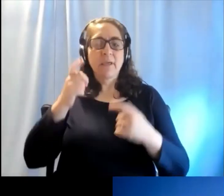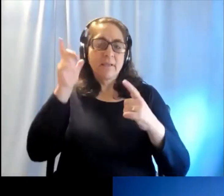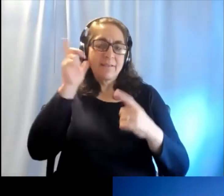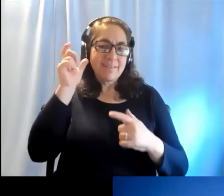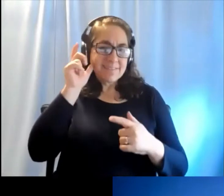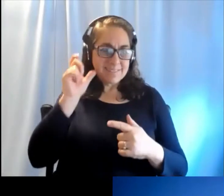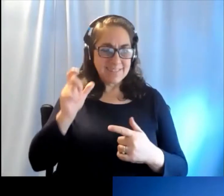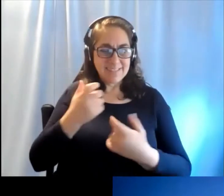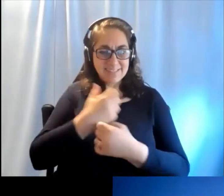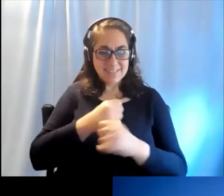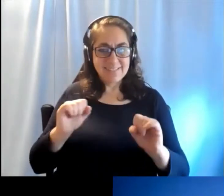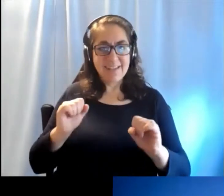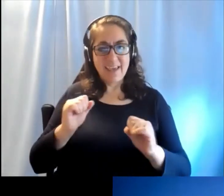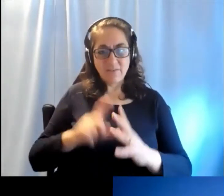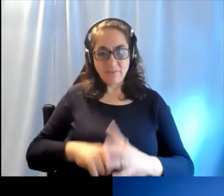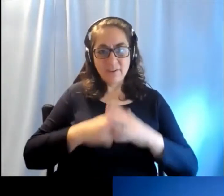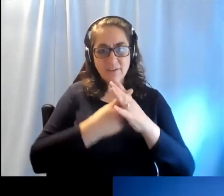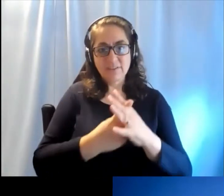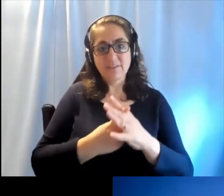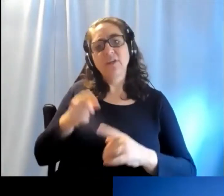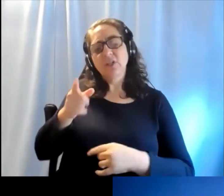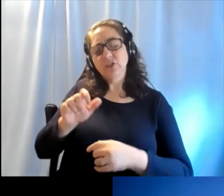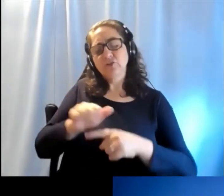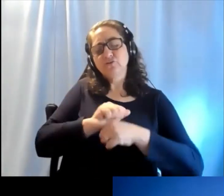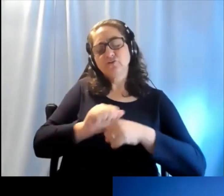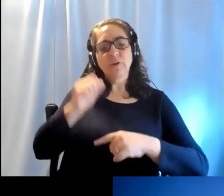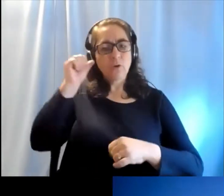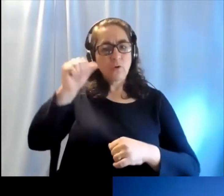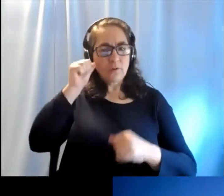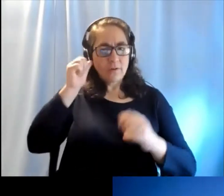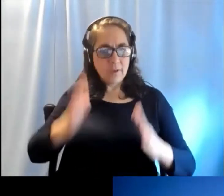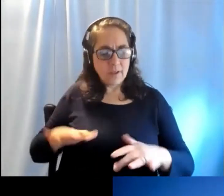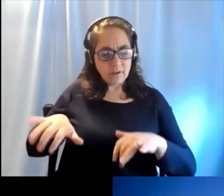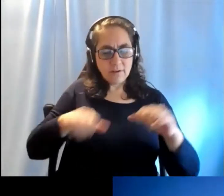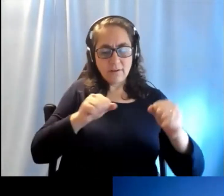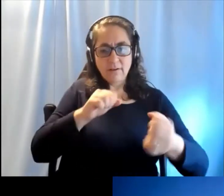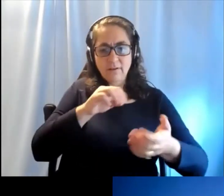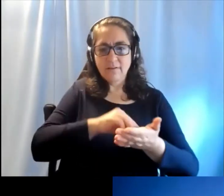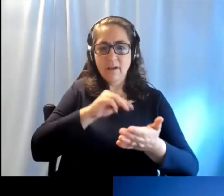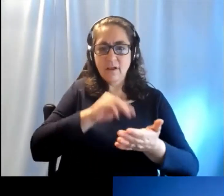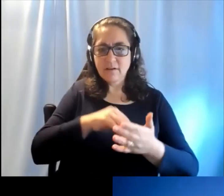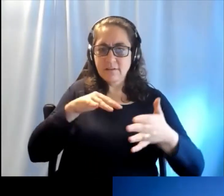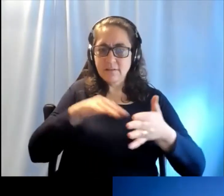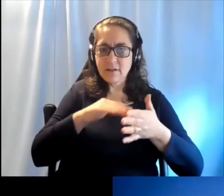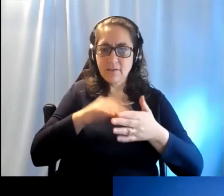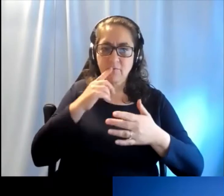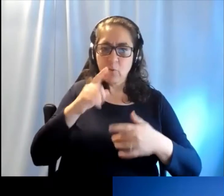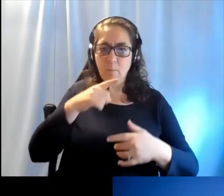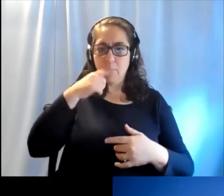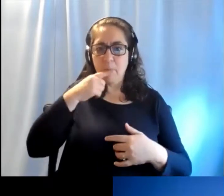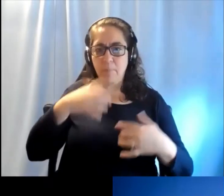Dr. Chadhas first trained as an otolaryngologist and undertook studies in public health, she